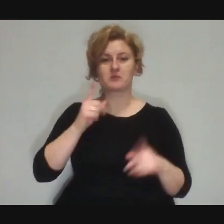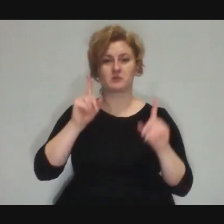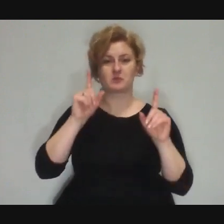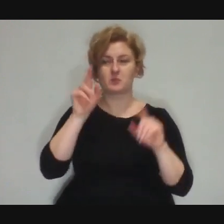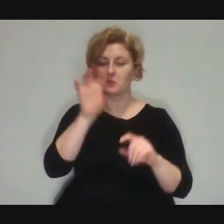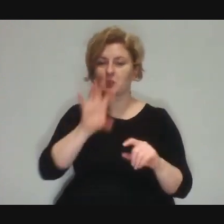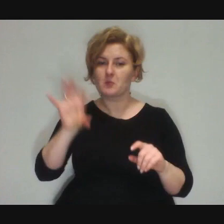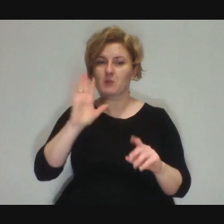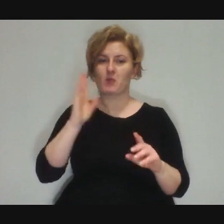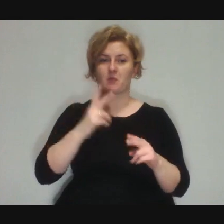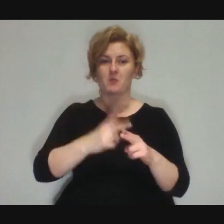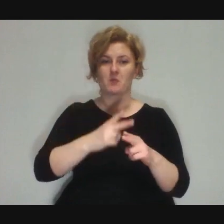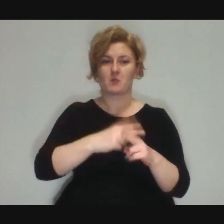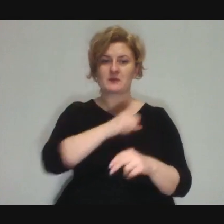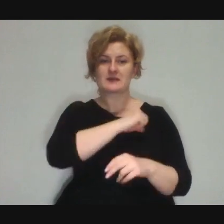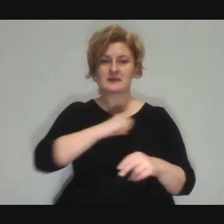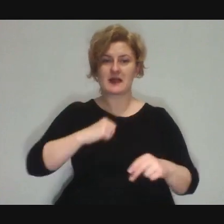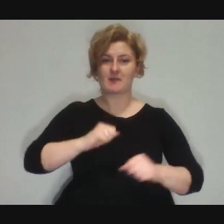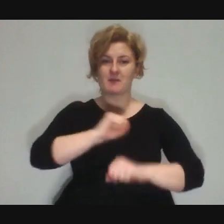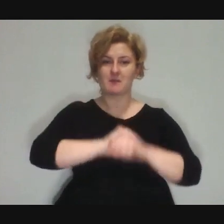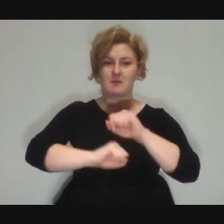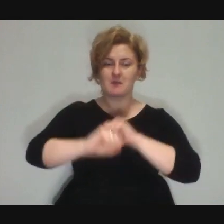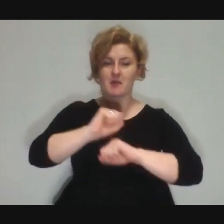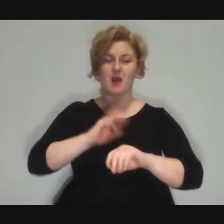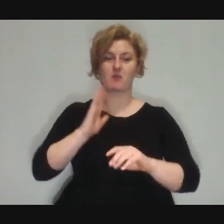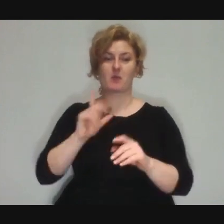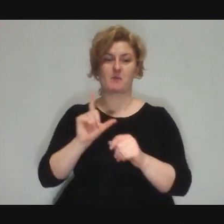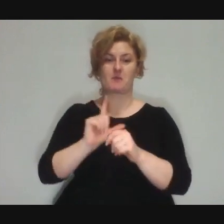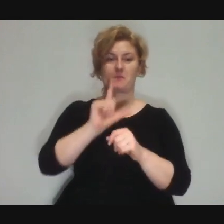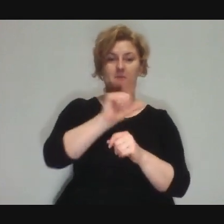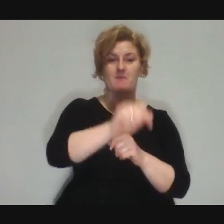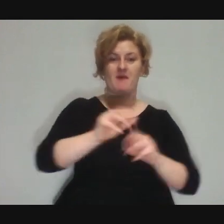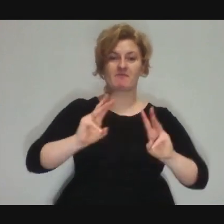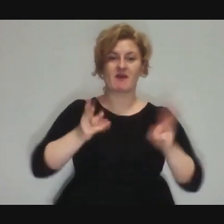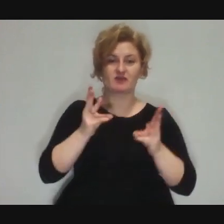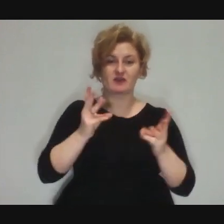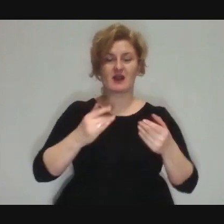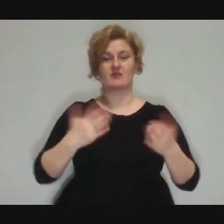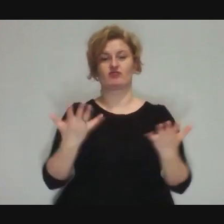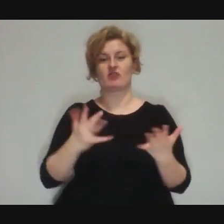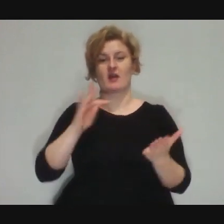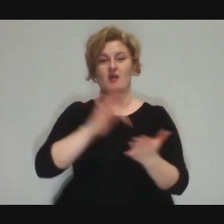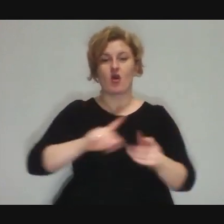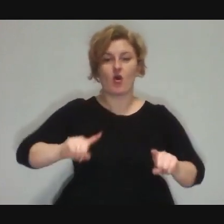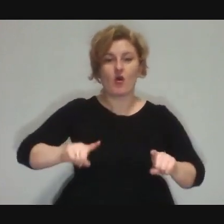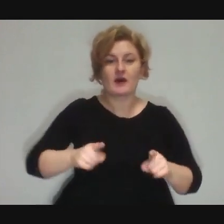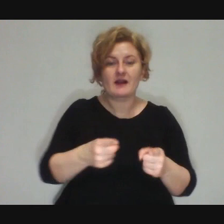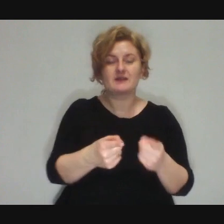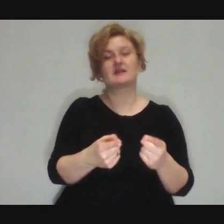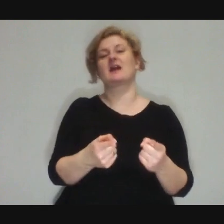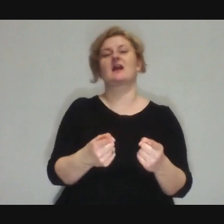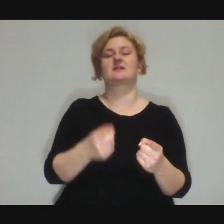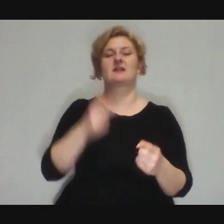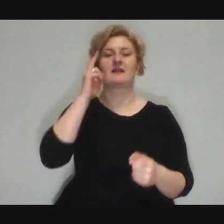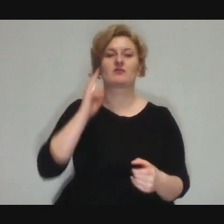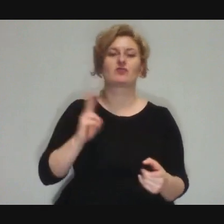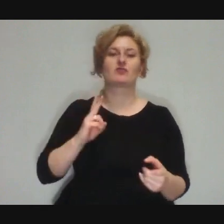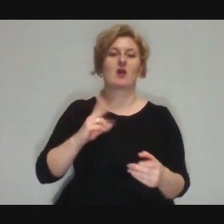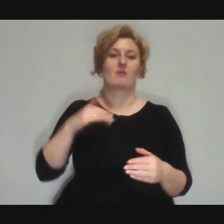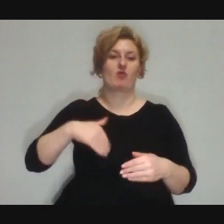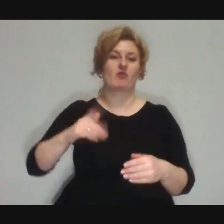later they found their way to some workshops or organisation and later they might even become a future circus artist or animator...